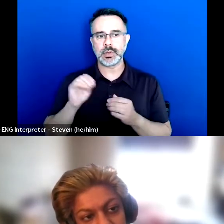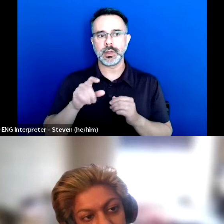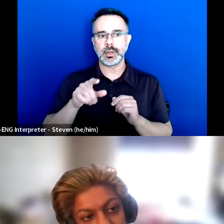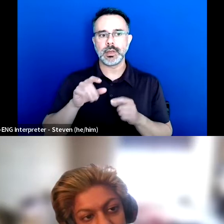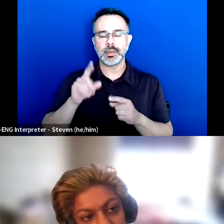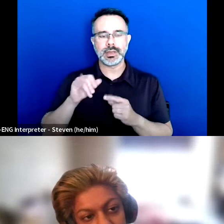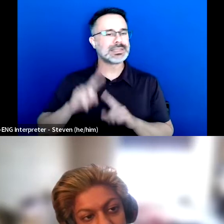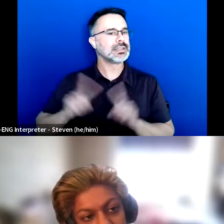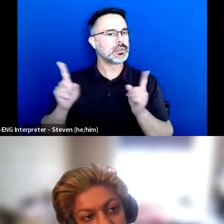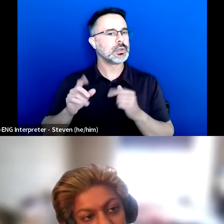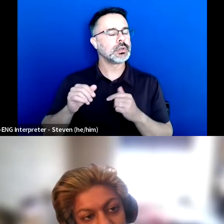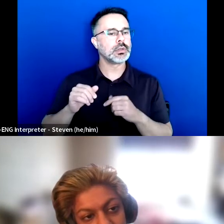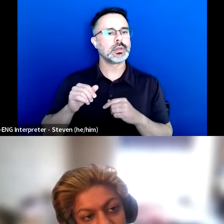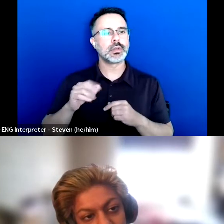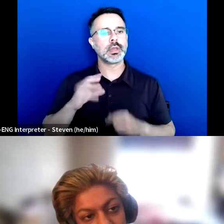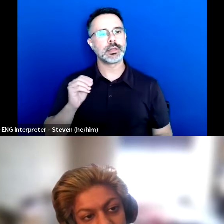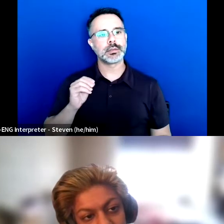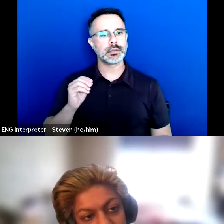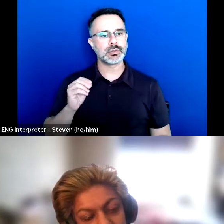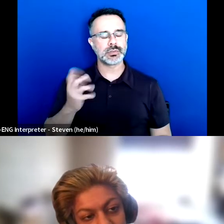And then moving into secondary school, I kind of --